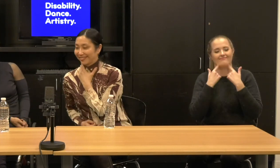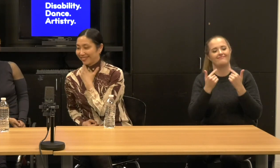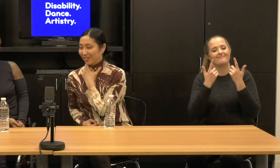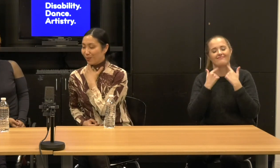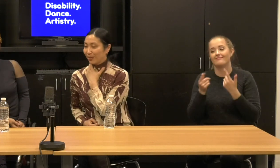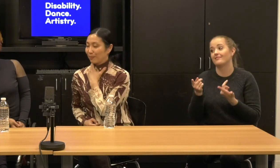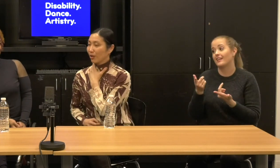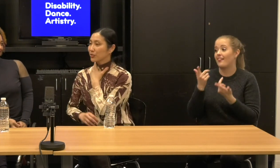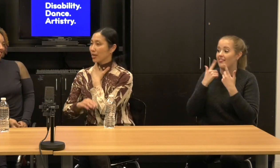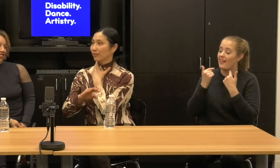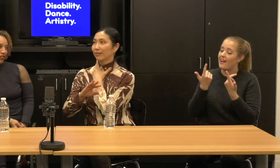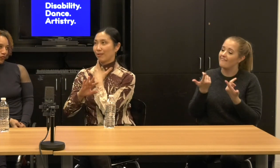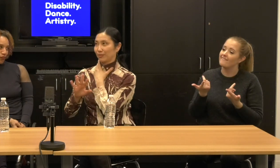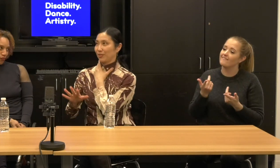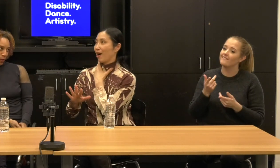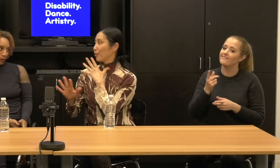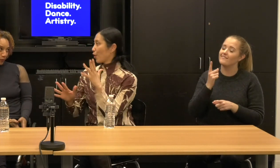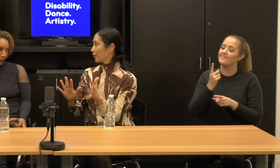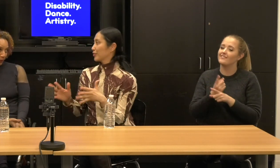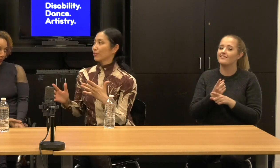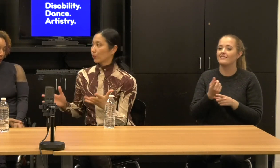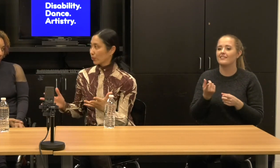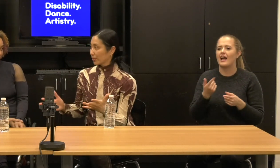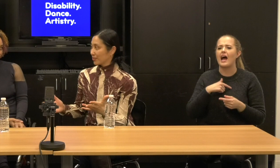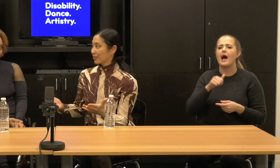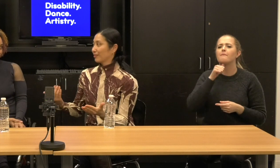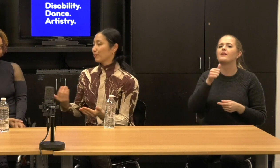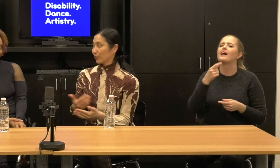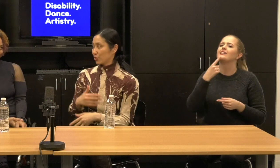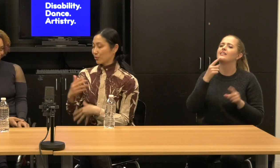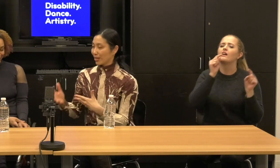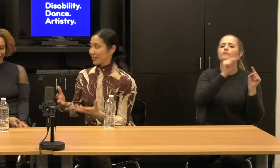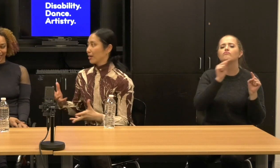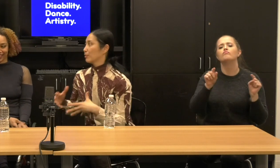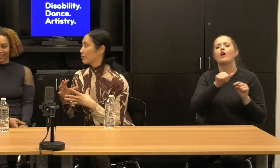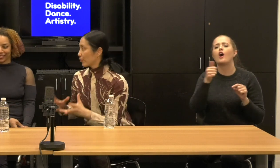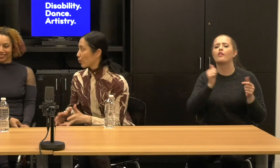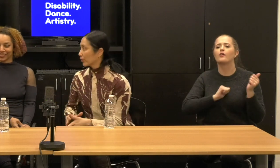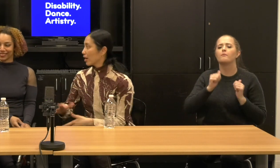Well, I'm not saying that the other artists and not organized the thing that builds very